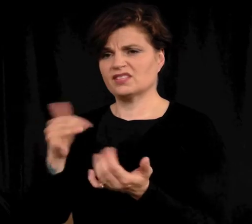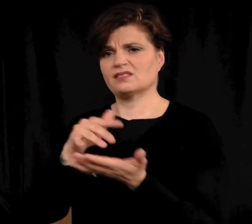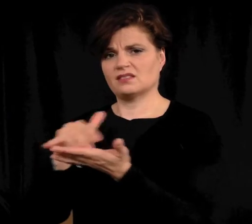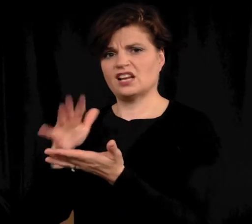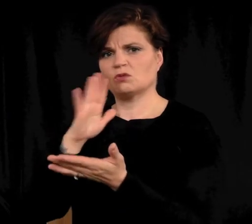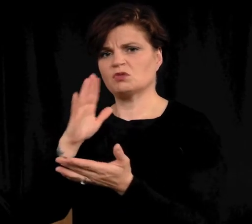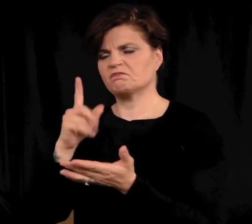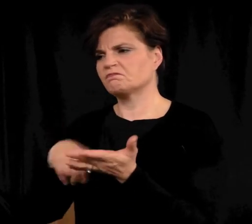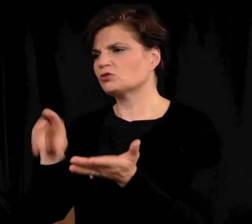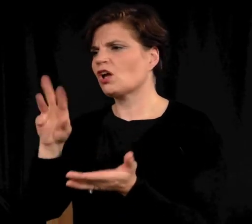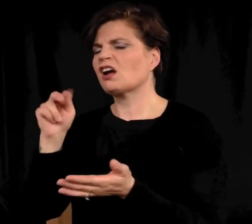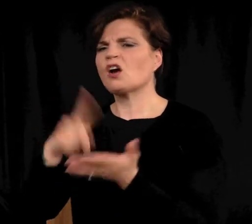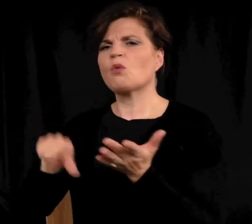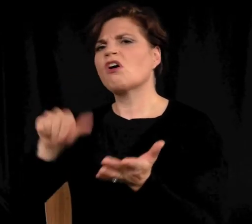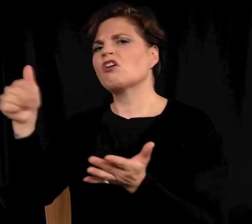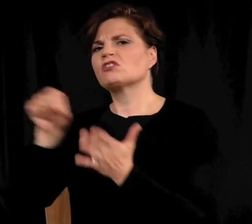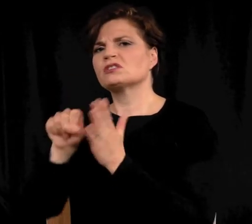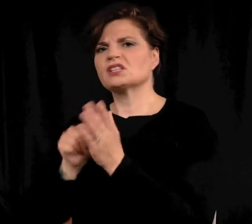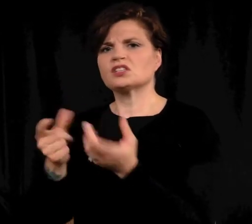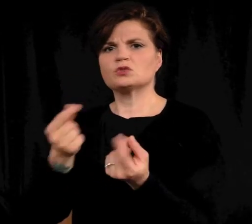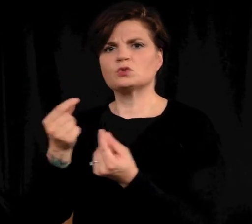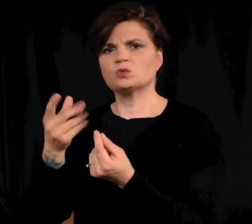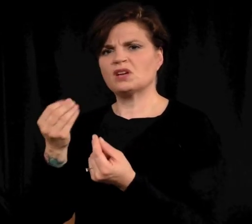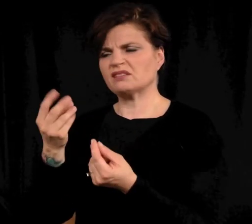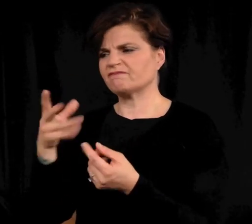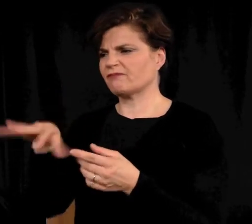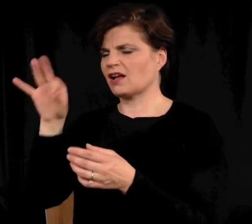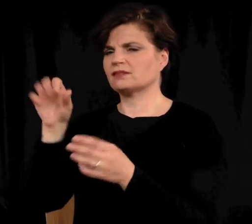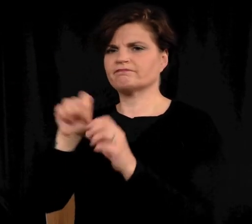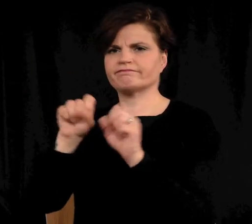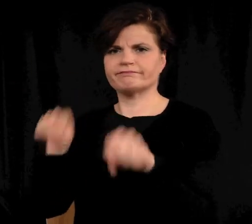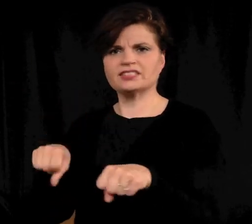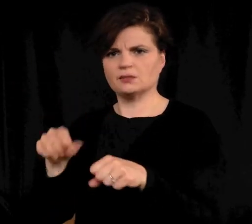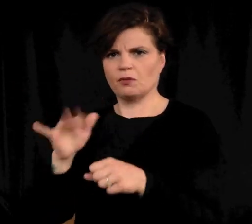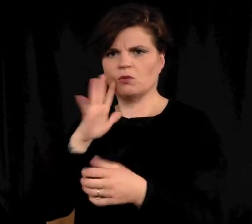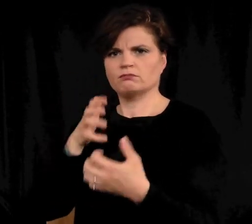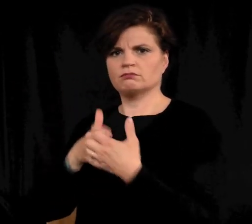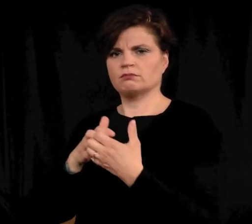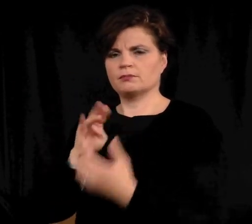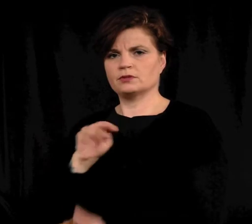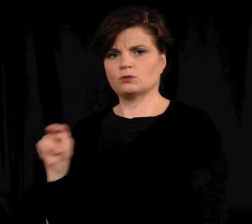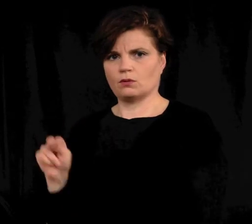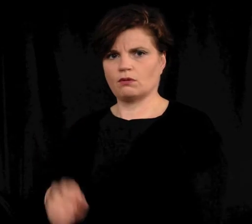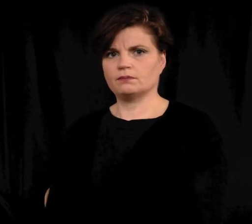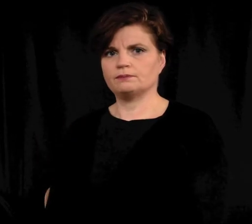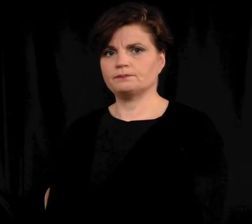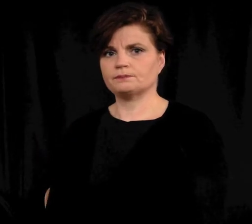This study will check out what other states do and find a system that will work for Minnesota.